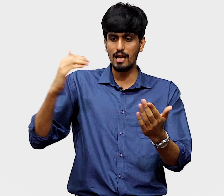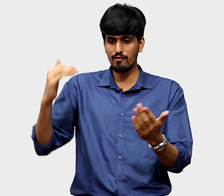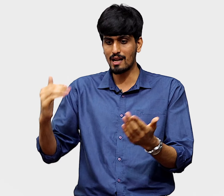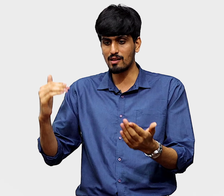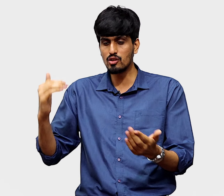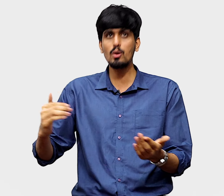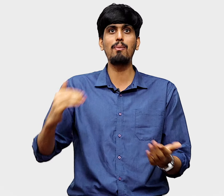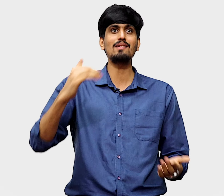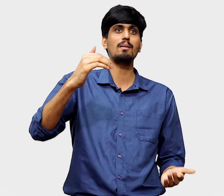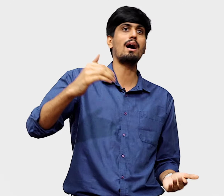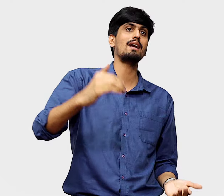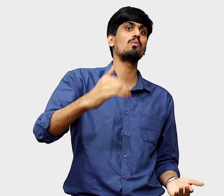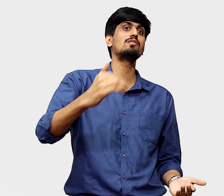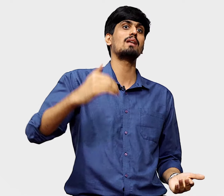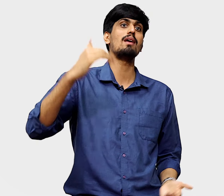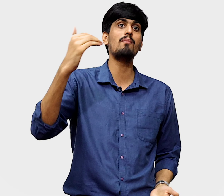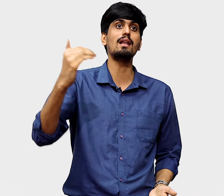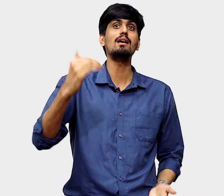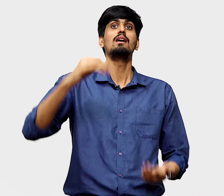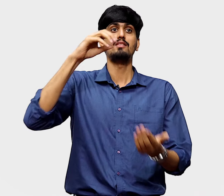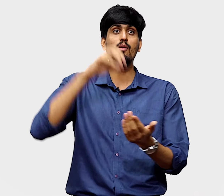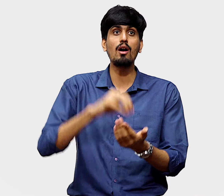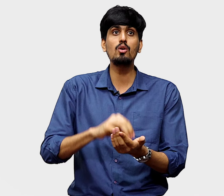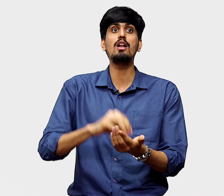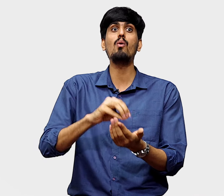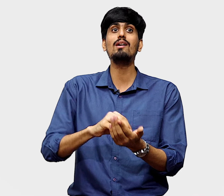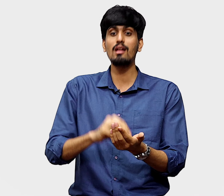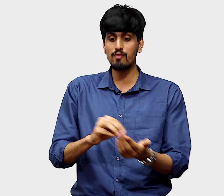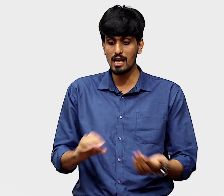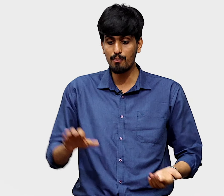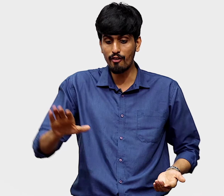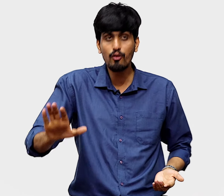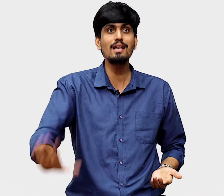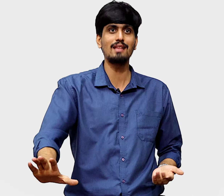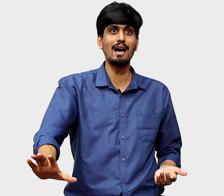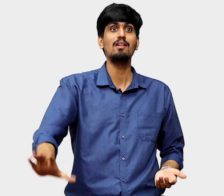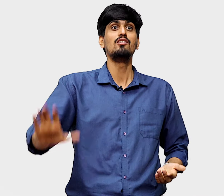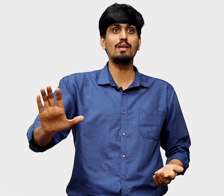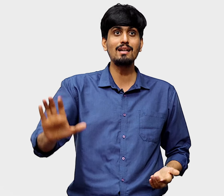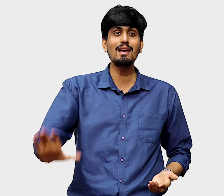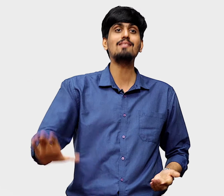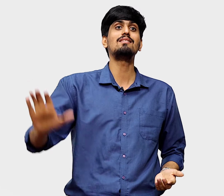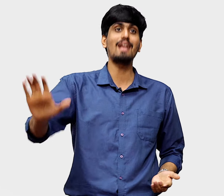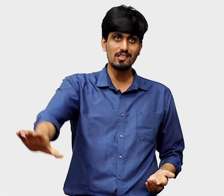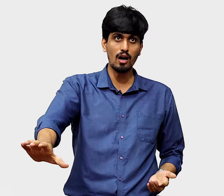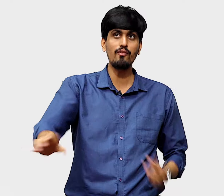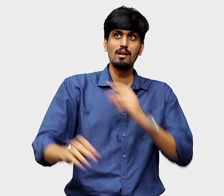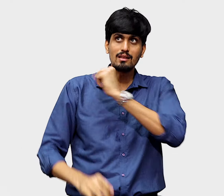If there is a new place on the market in which they can make money, they want to now itself keep a footing there so in case it takes off,